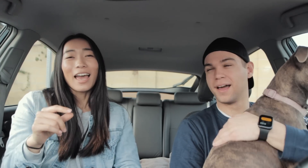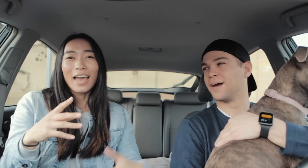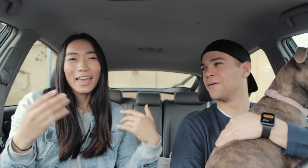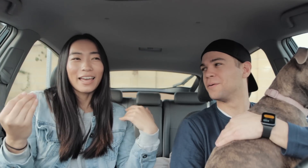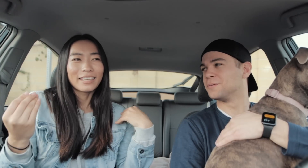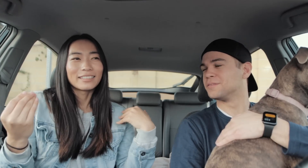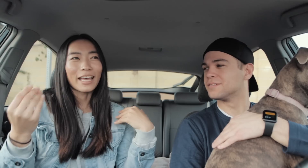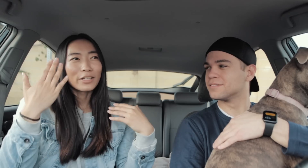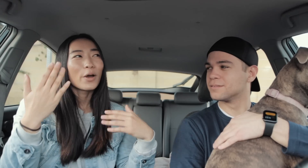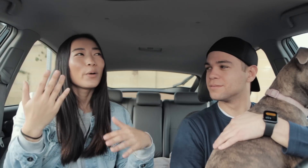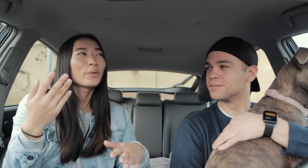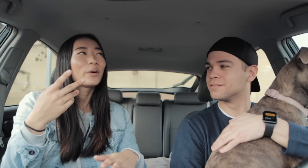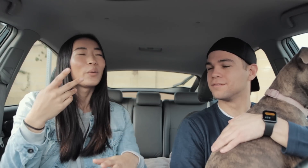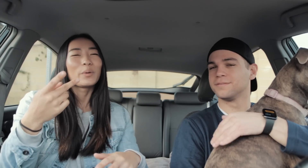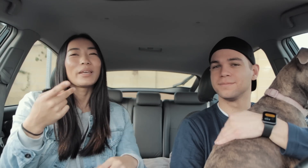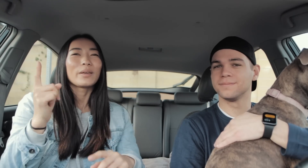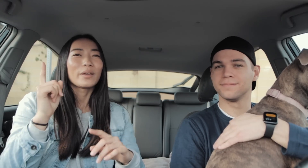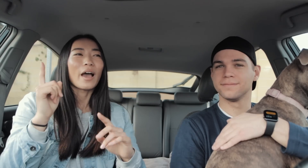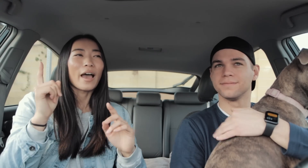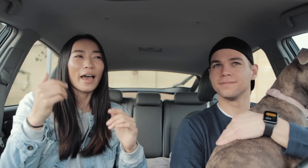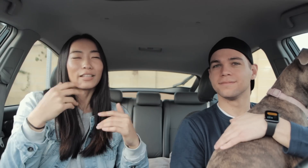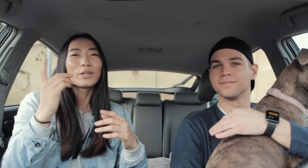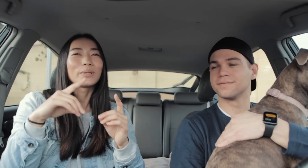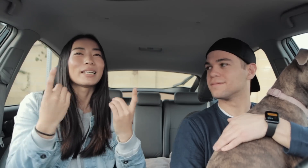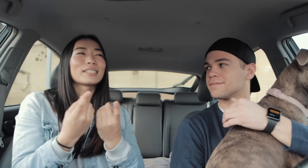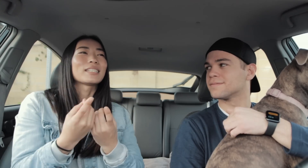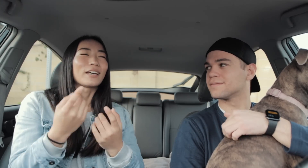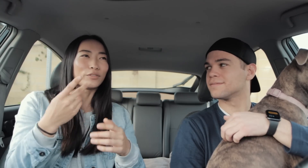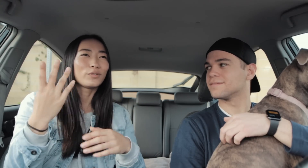R: Wow and I know we had Donuts a few